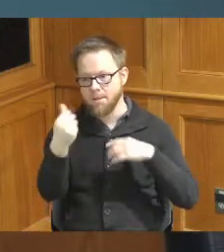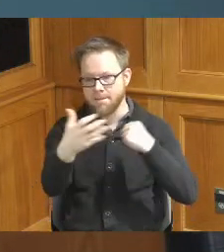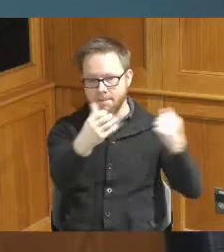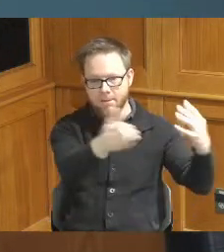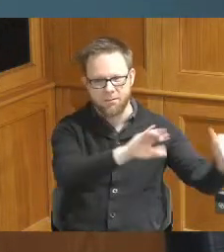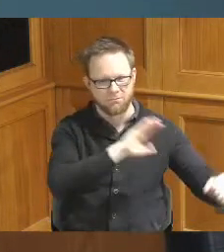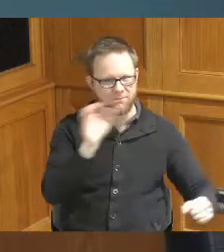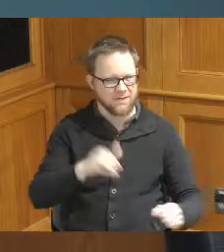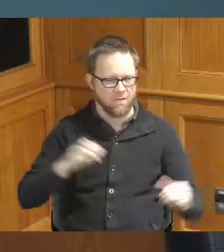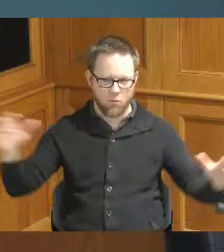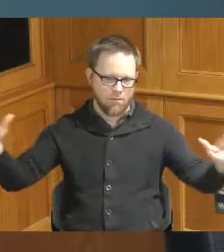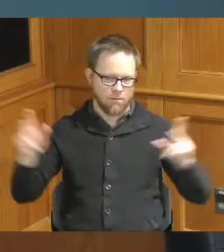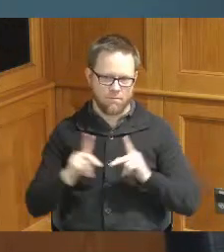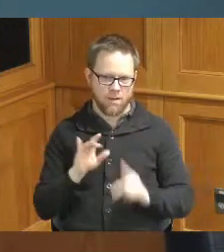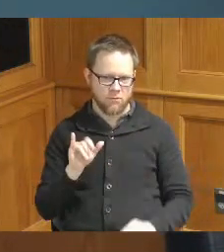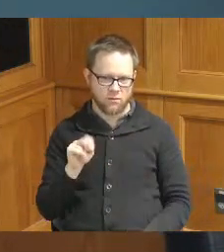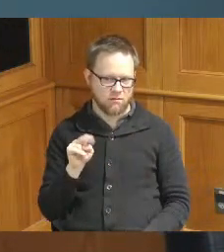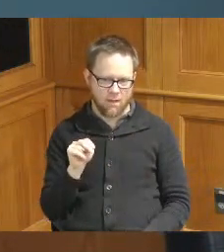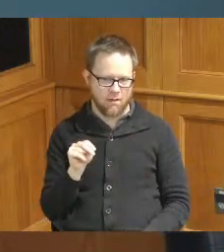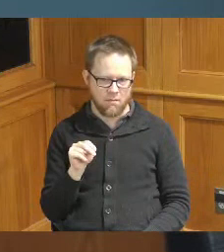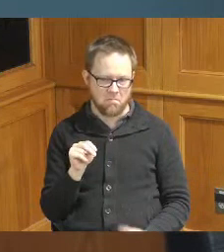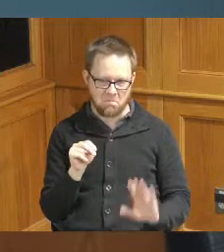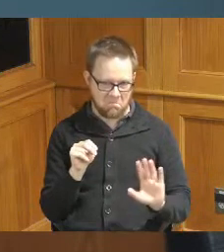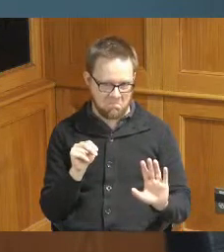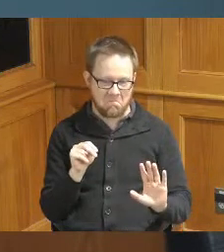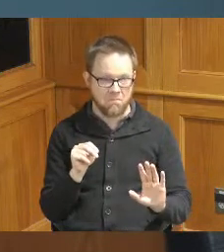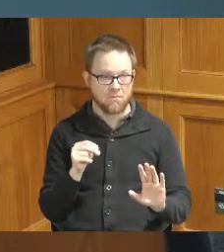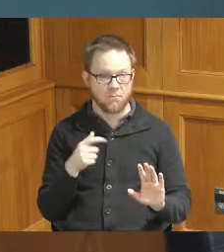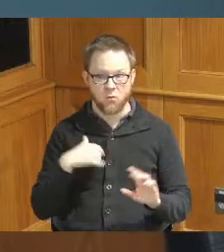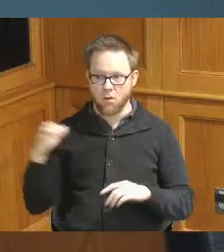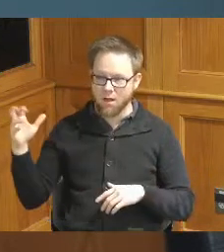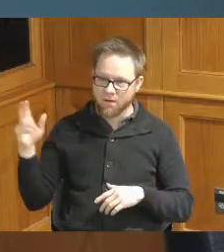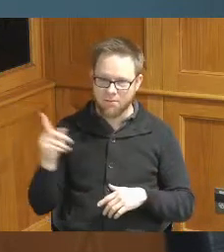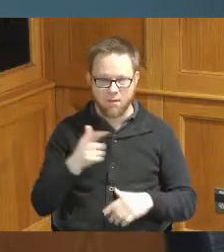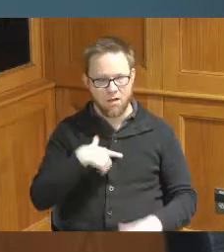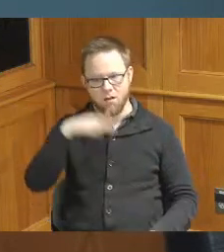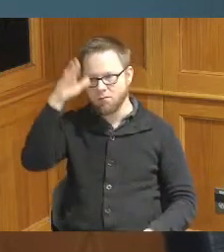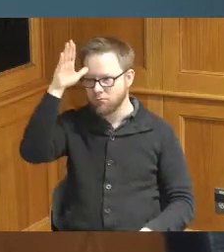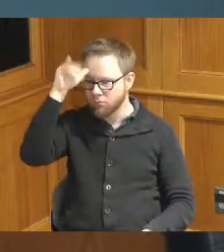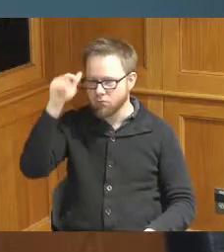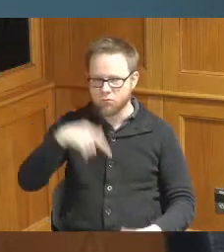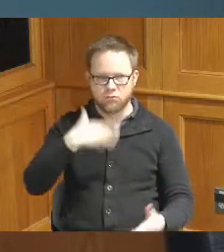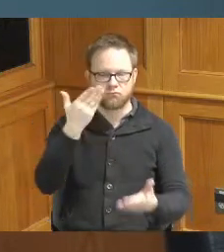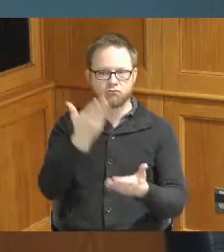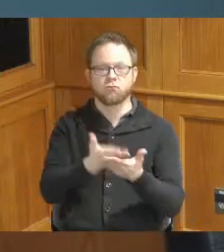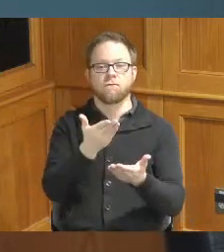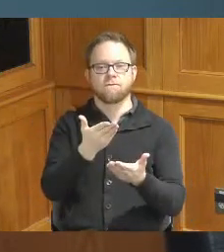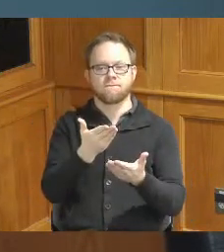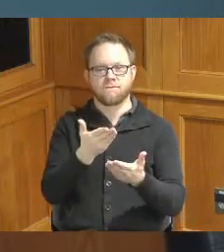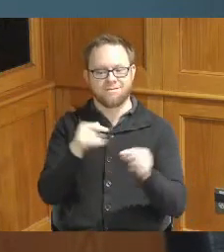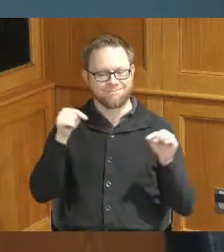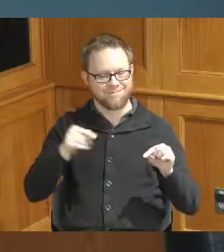most of them did it that left I came back on a mission to prove a point that this is my hometown